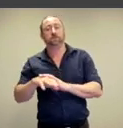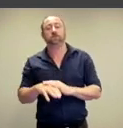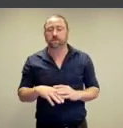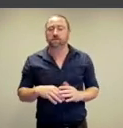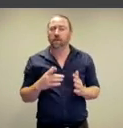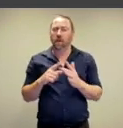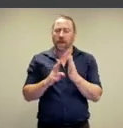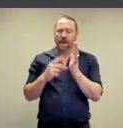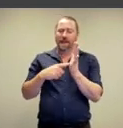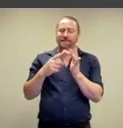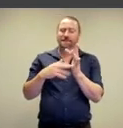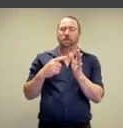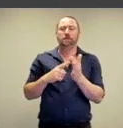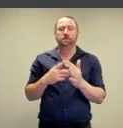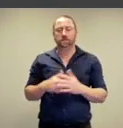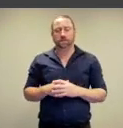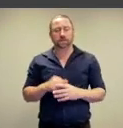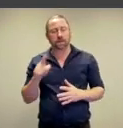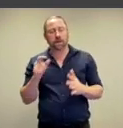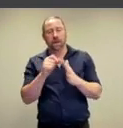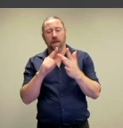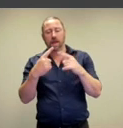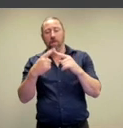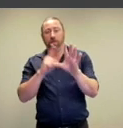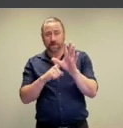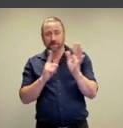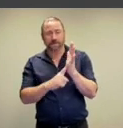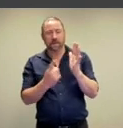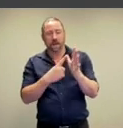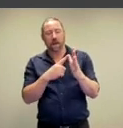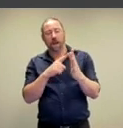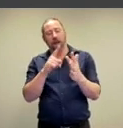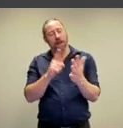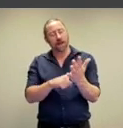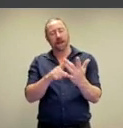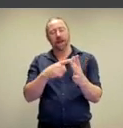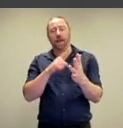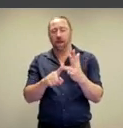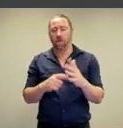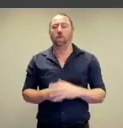On the right, we have a much more intimate work.